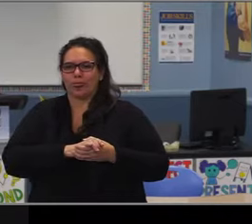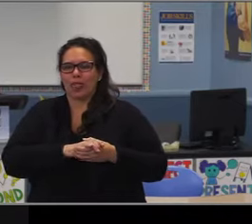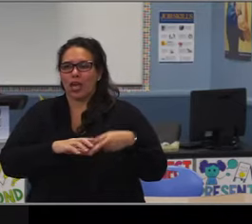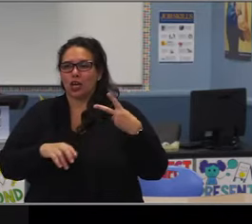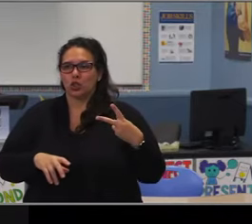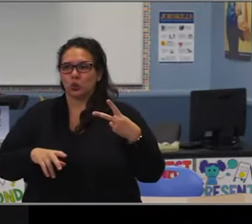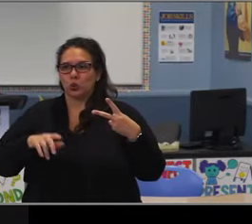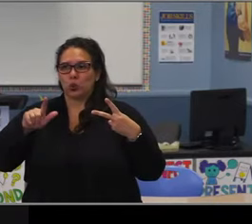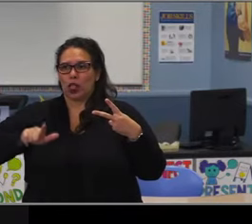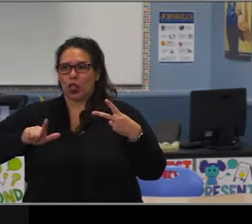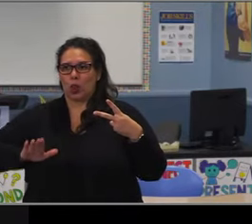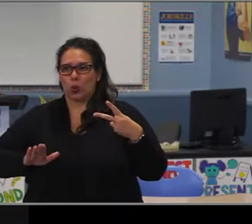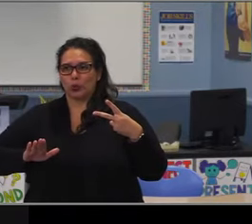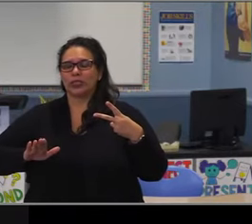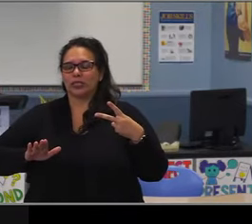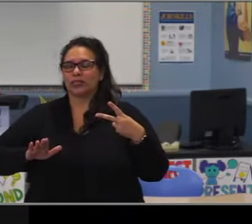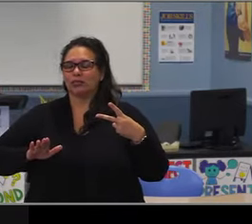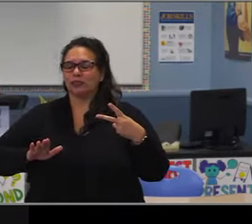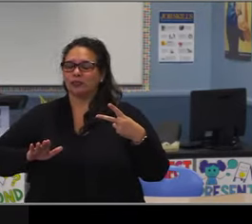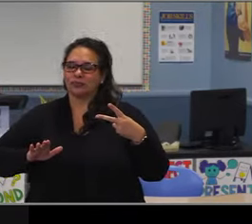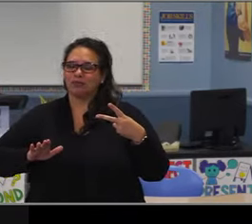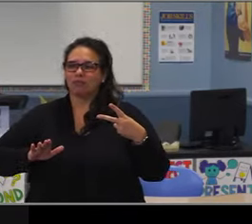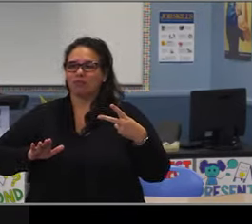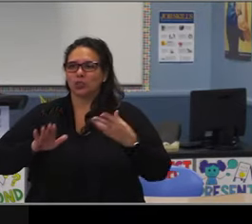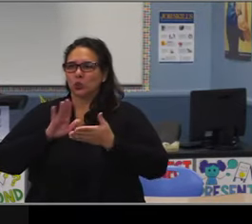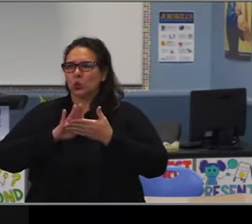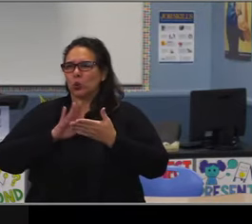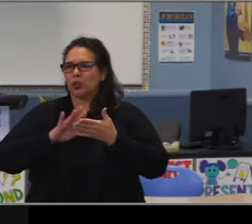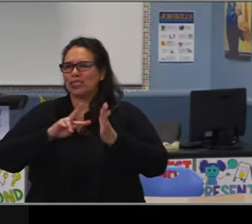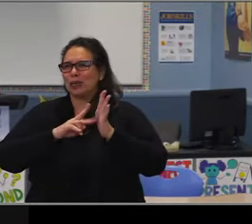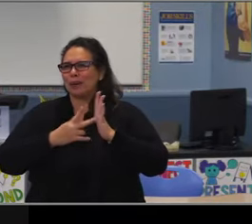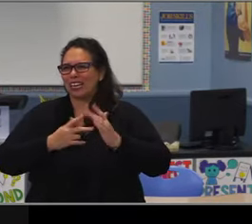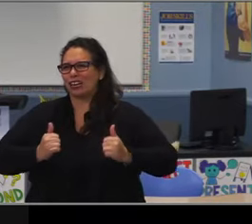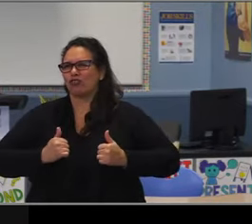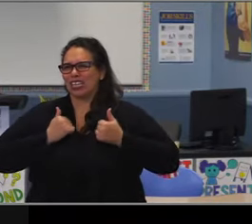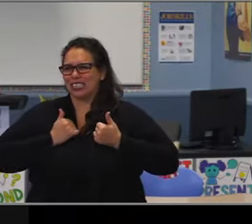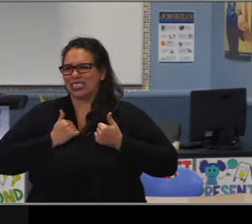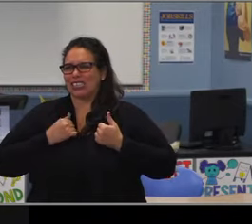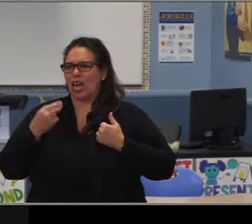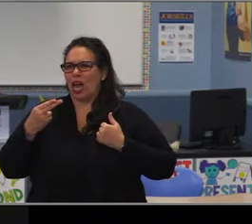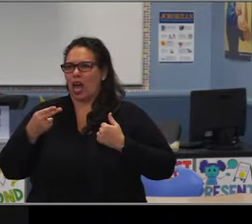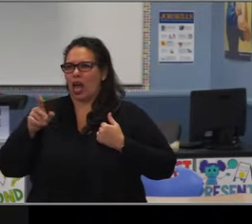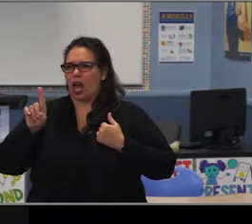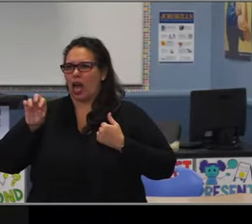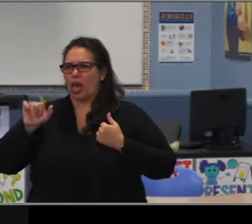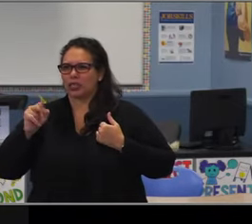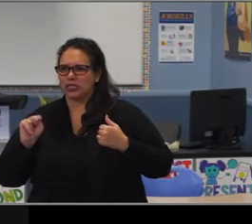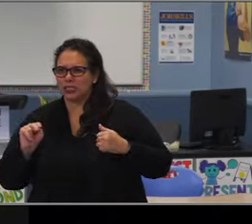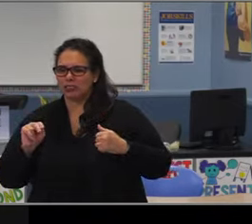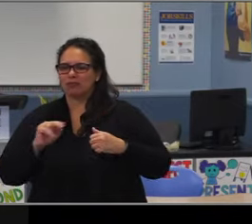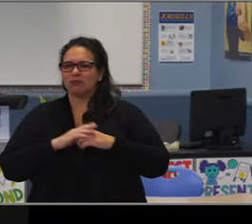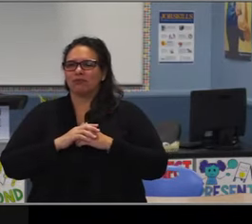CCR math development, writing, ELD, and they fall into enrichment opportunities